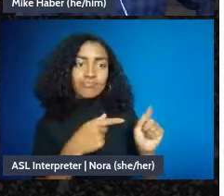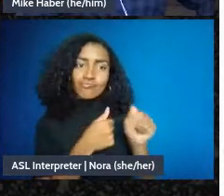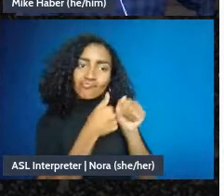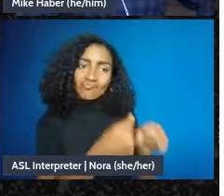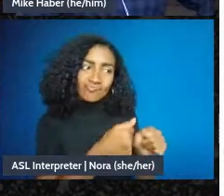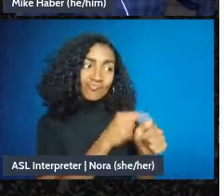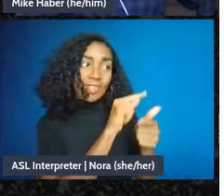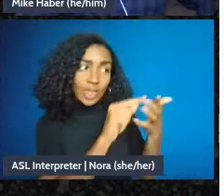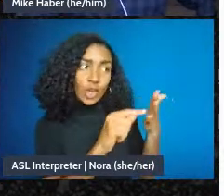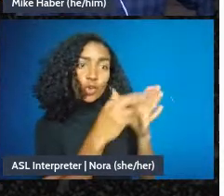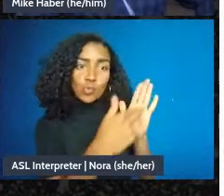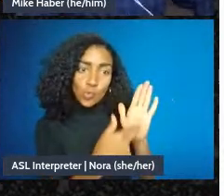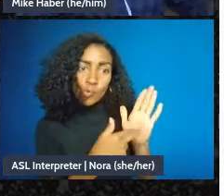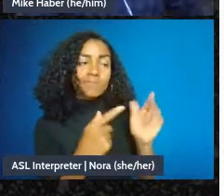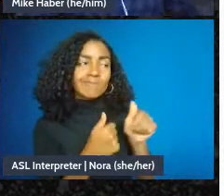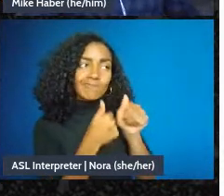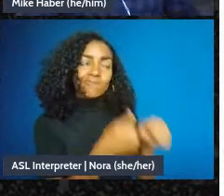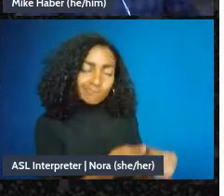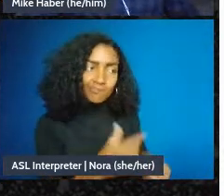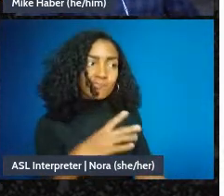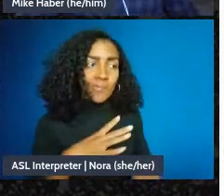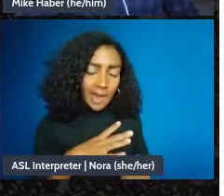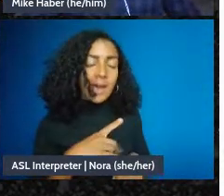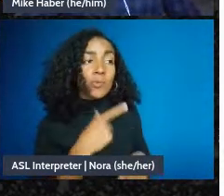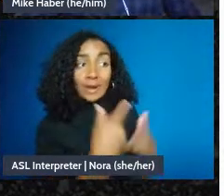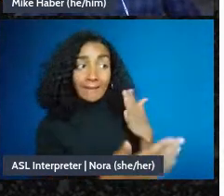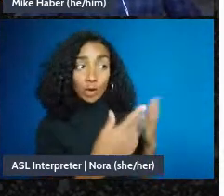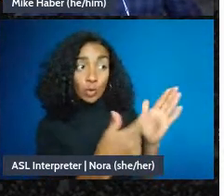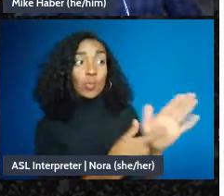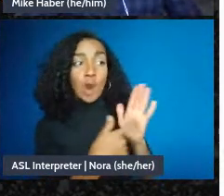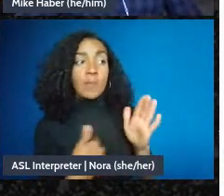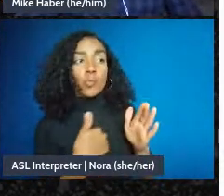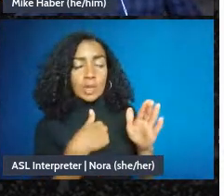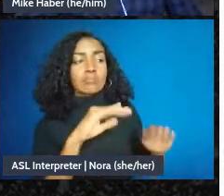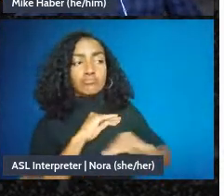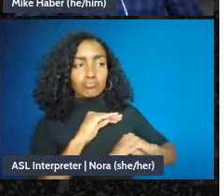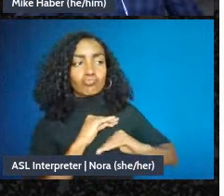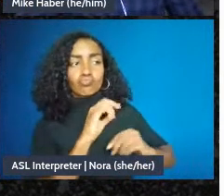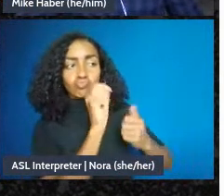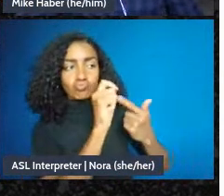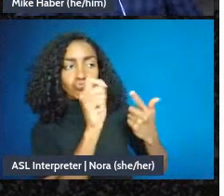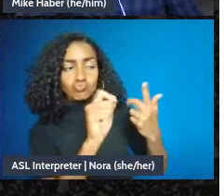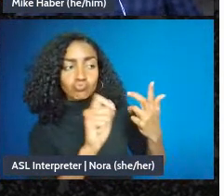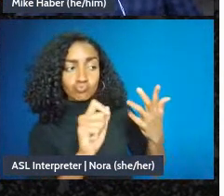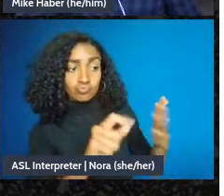do - jump through the hoops that they require of you, and then they pass the money along to you to